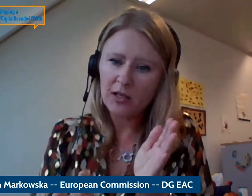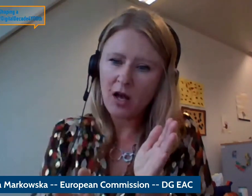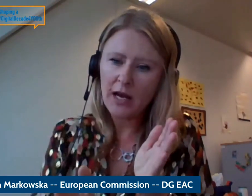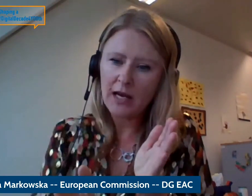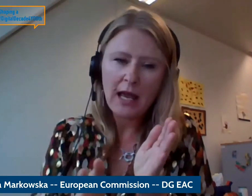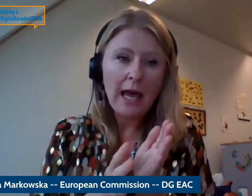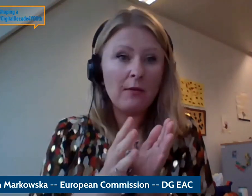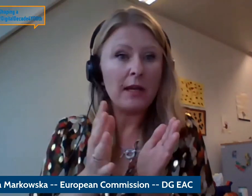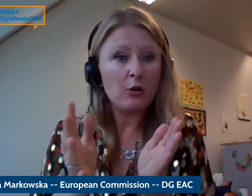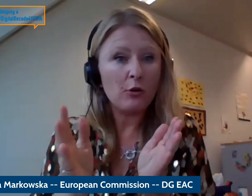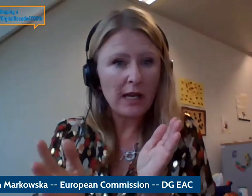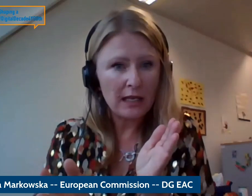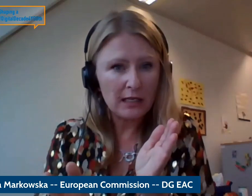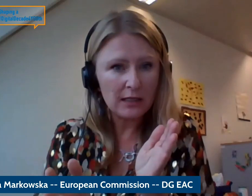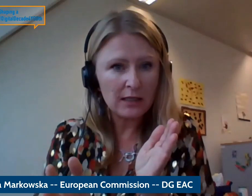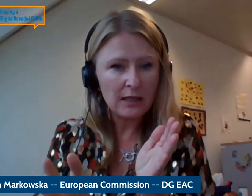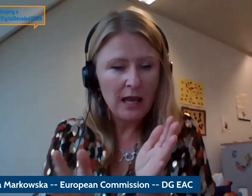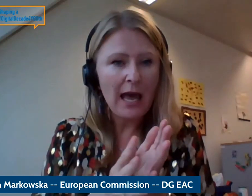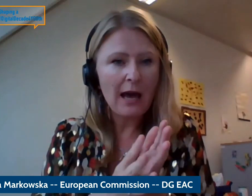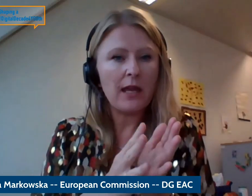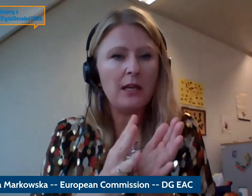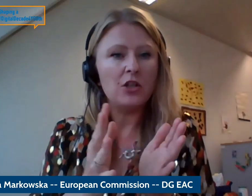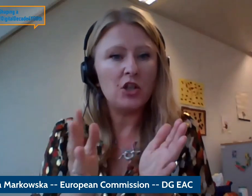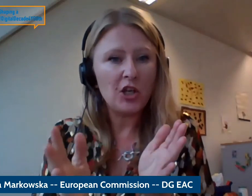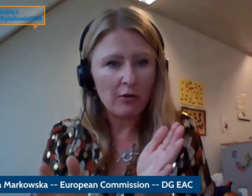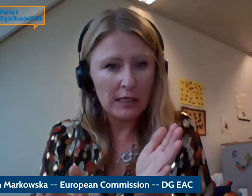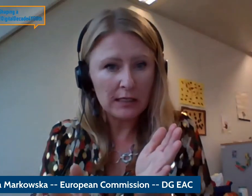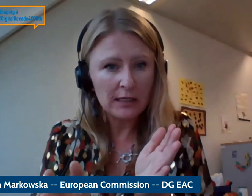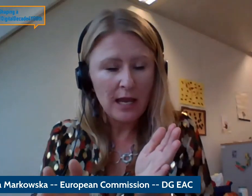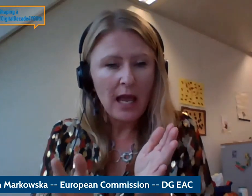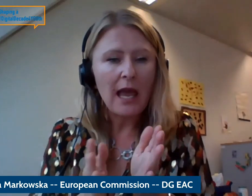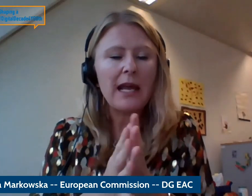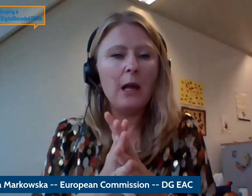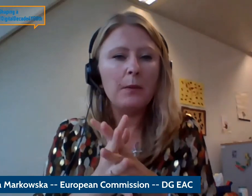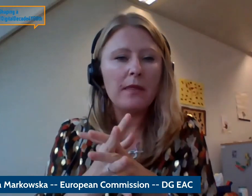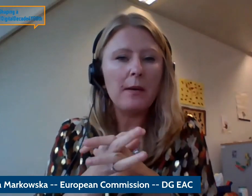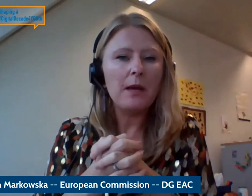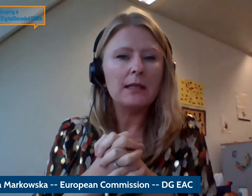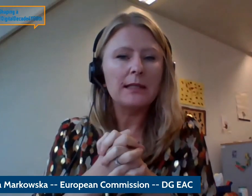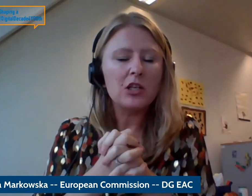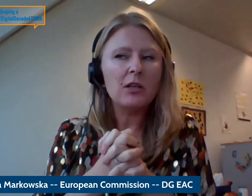how they create it, how they share it, and helping them similarly become both